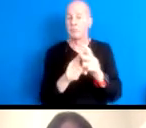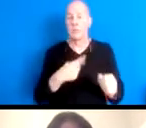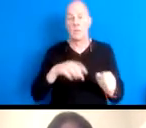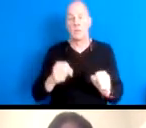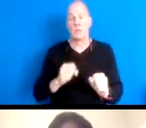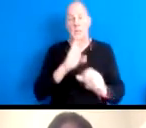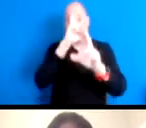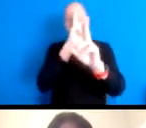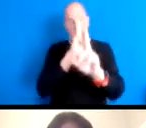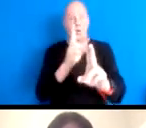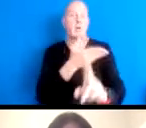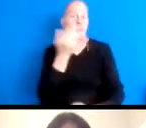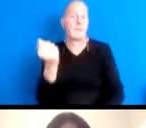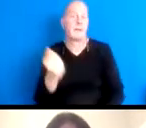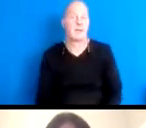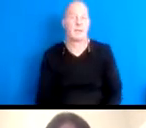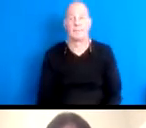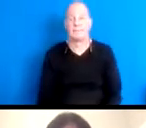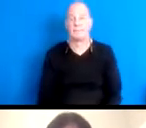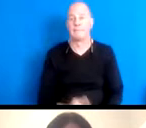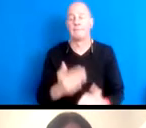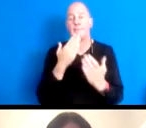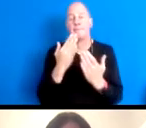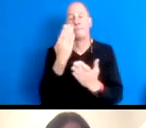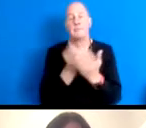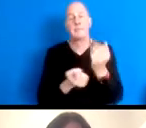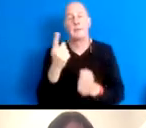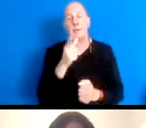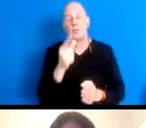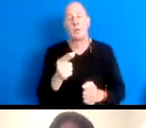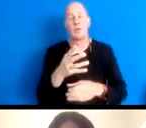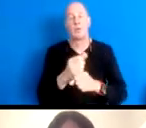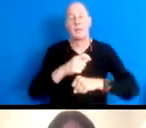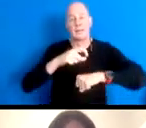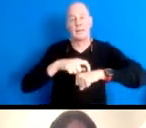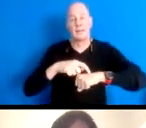16:25:26 I want to thank everyone who's taking the time to be here today.